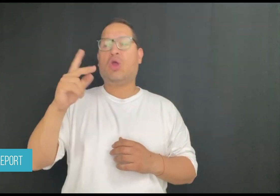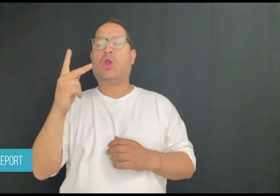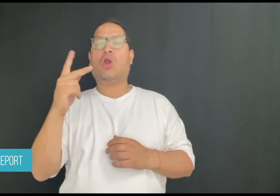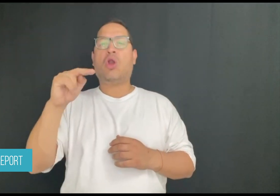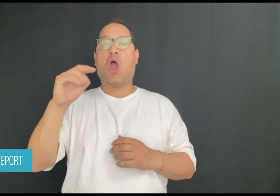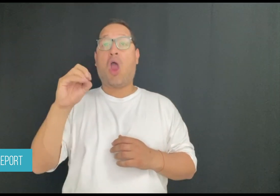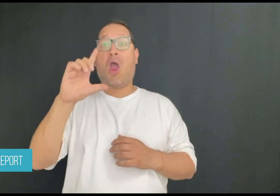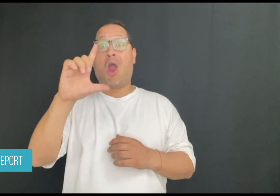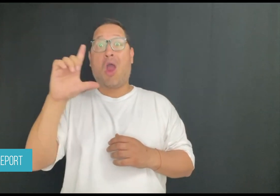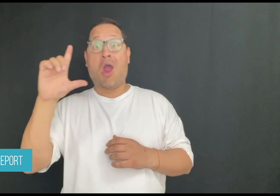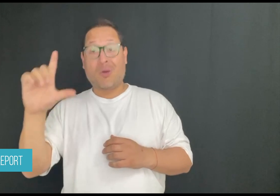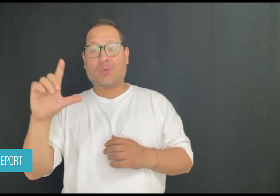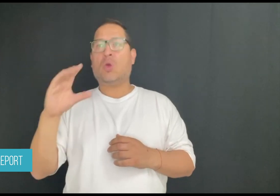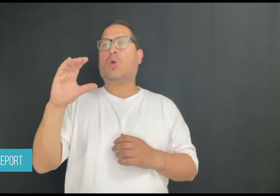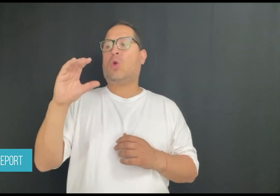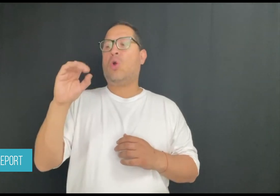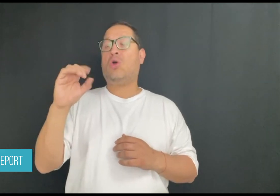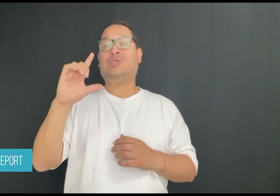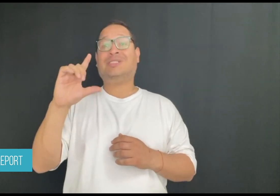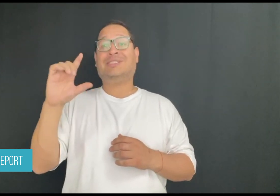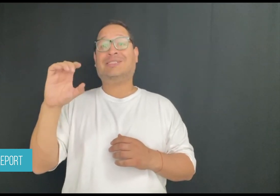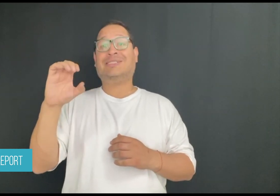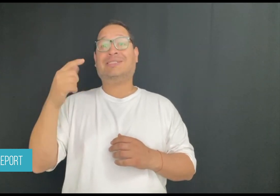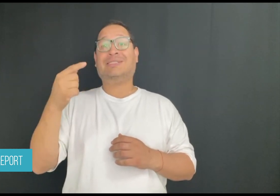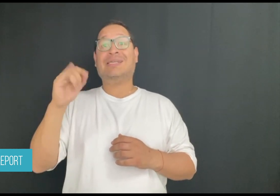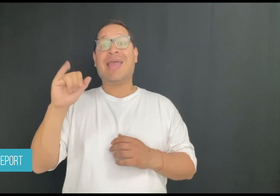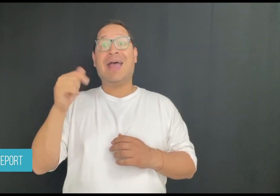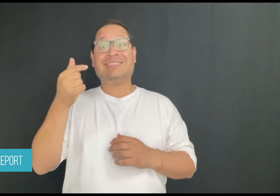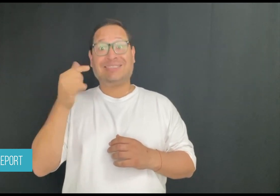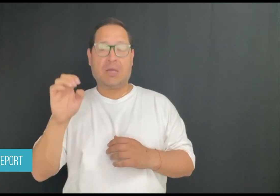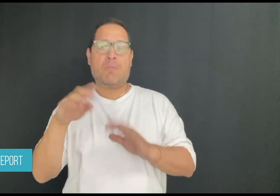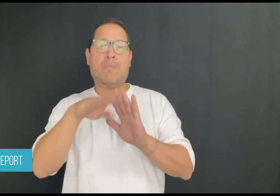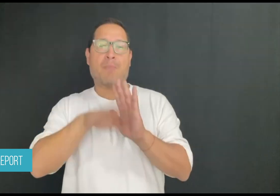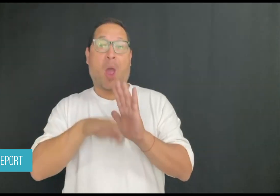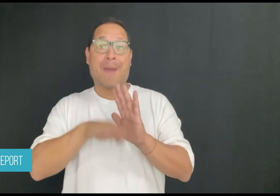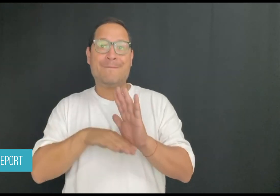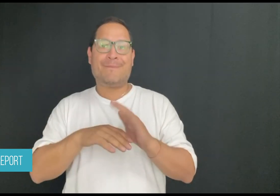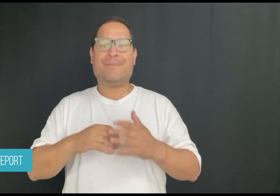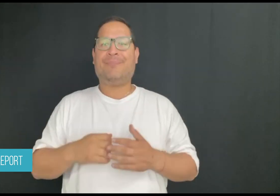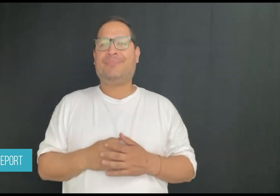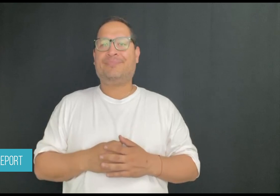Hard of Hearing (DHH) program.